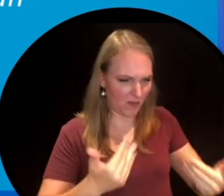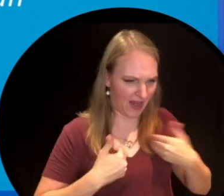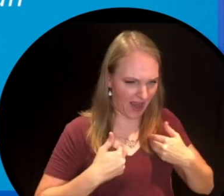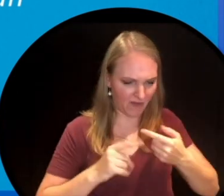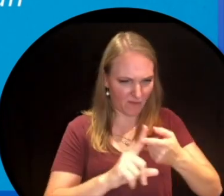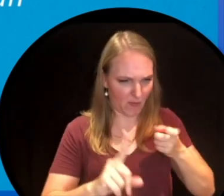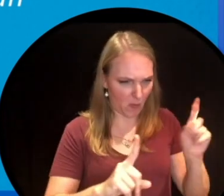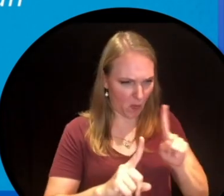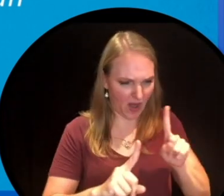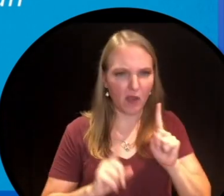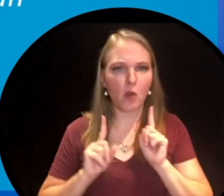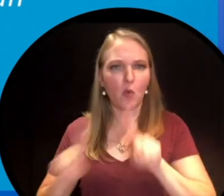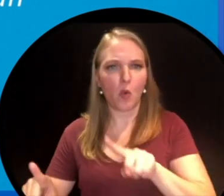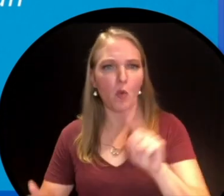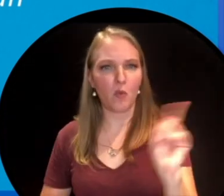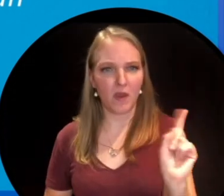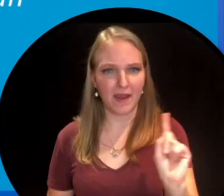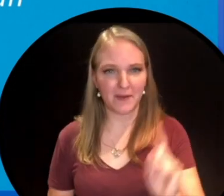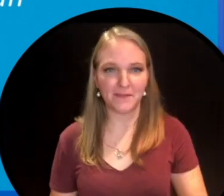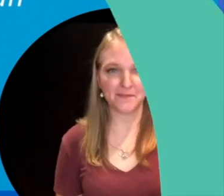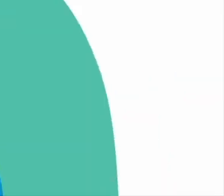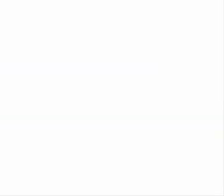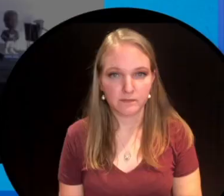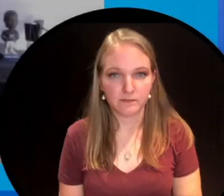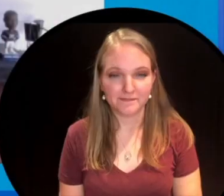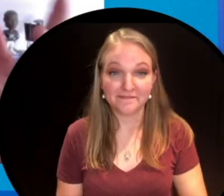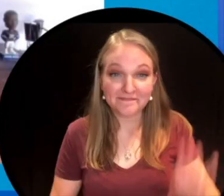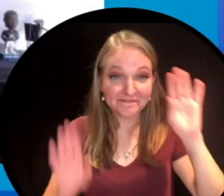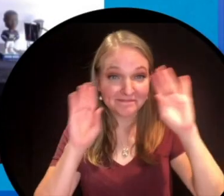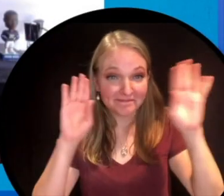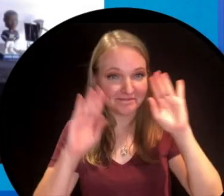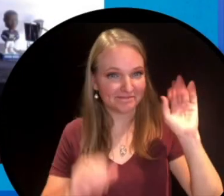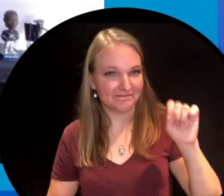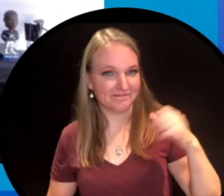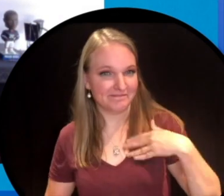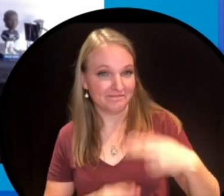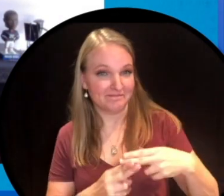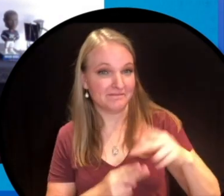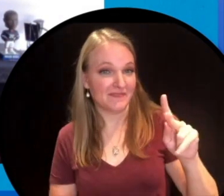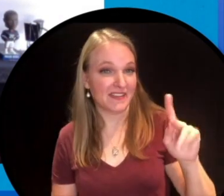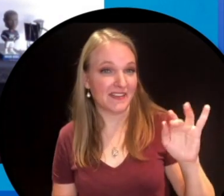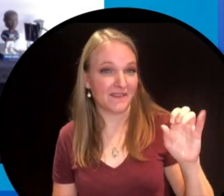where it came from and where it's going. Hey everybody. Yes, my name is Kevin and I am here